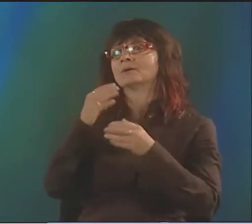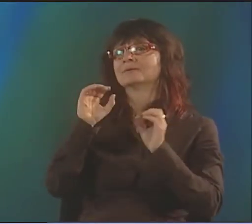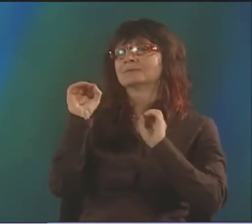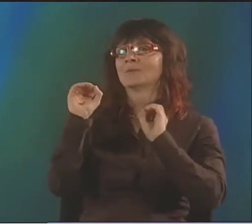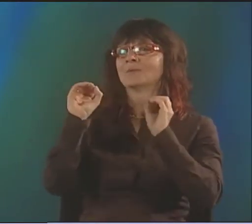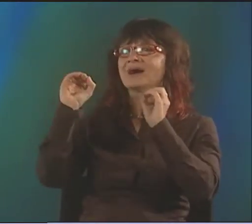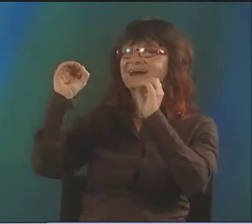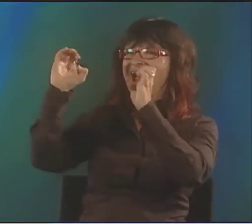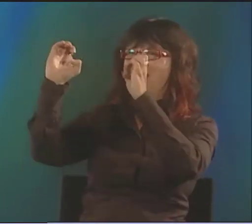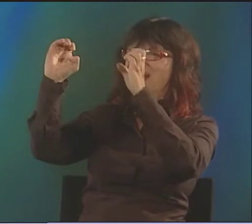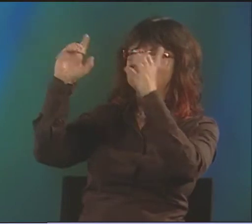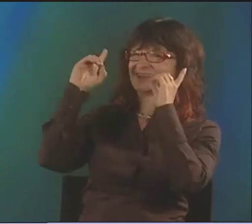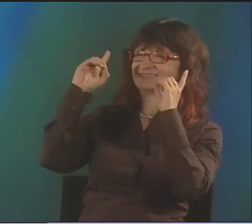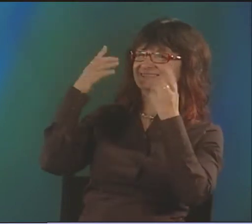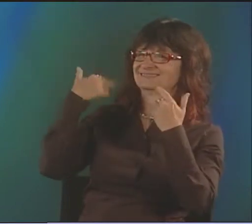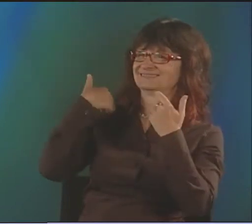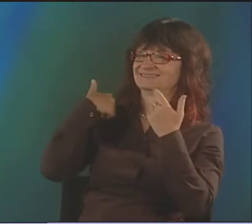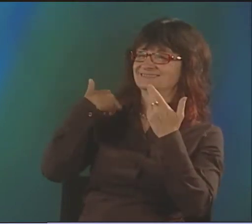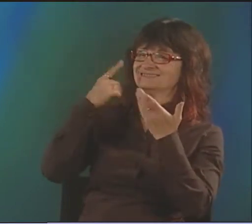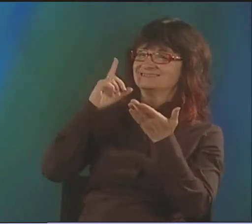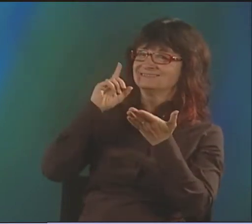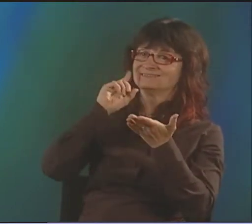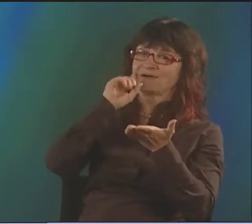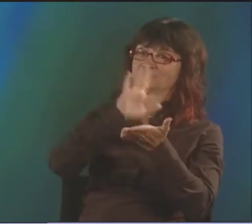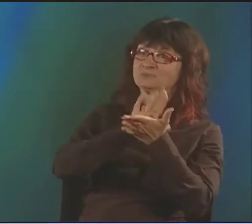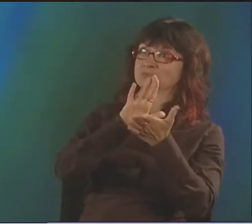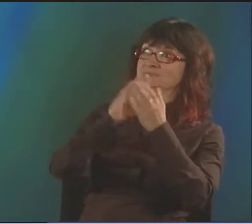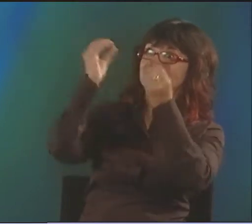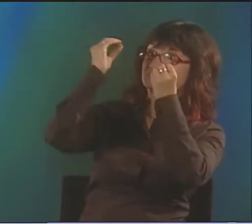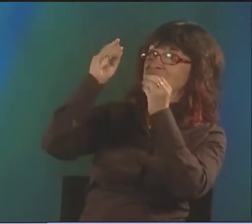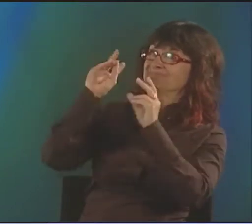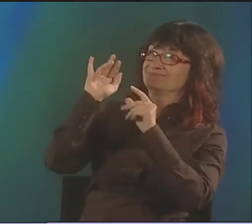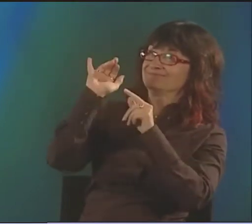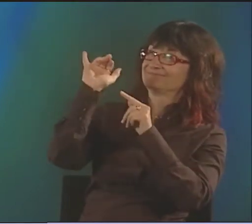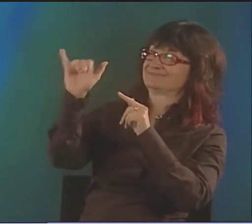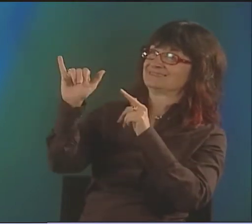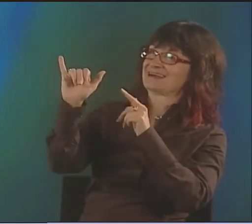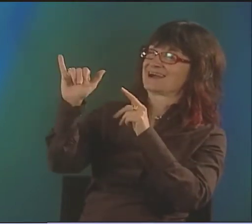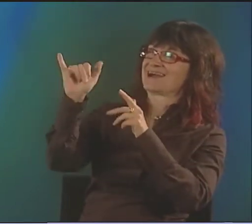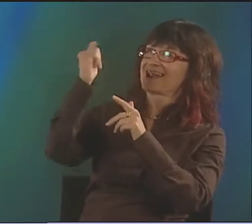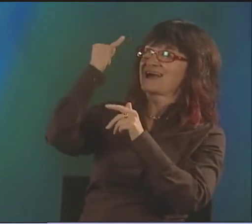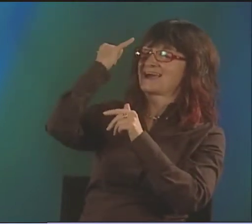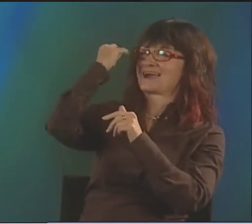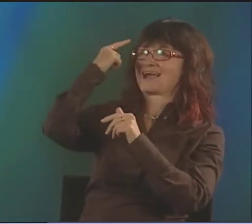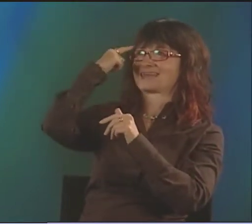I MEAN BY THAT NOT TOO HEARING...